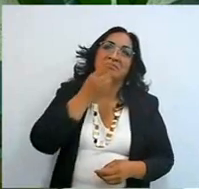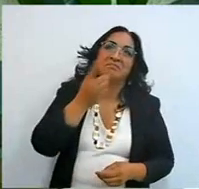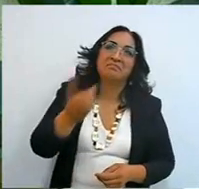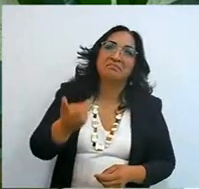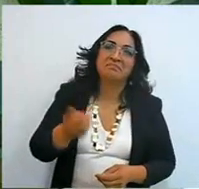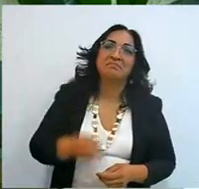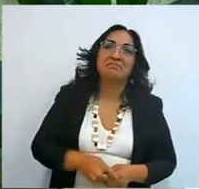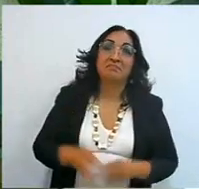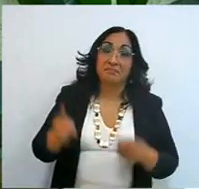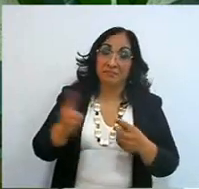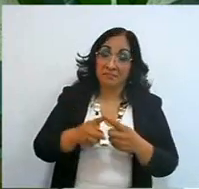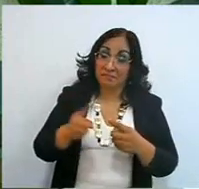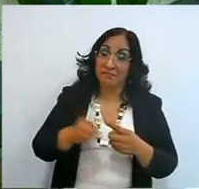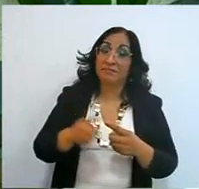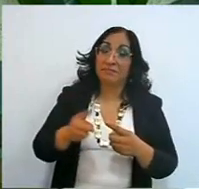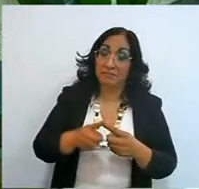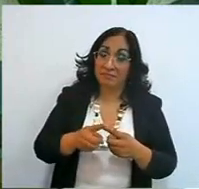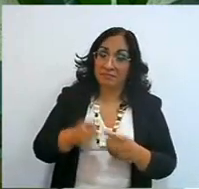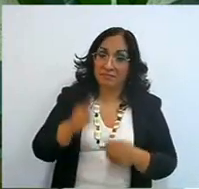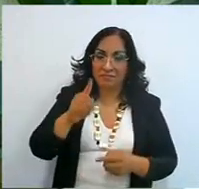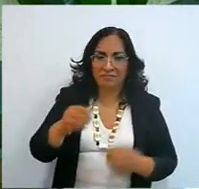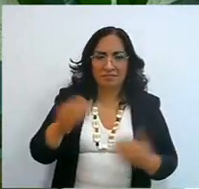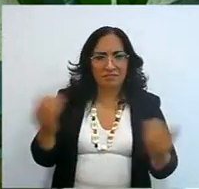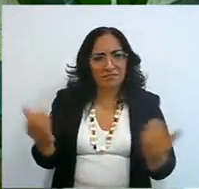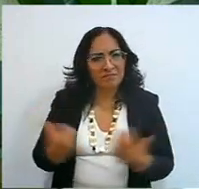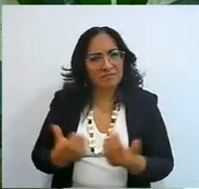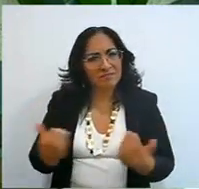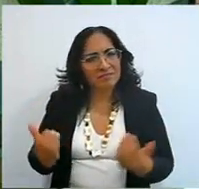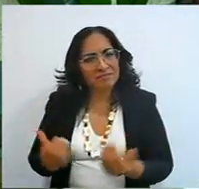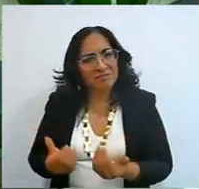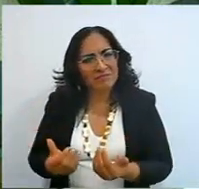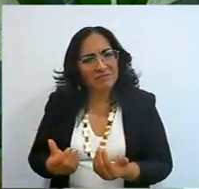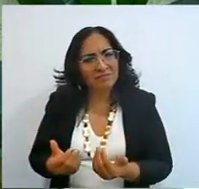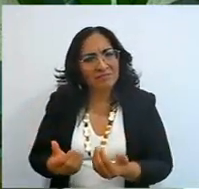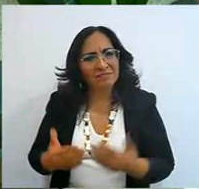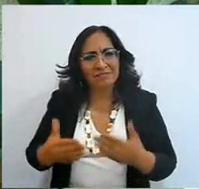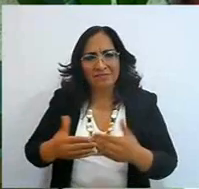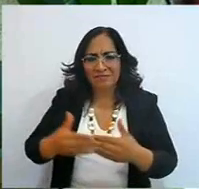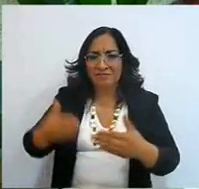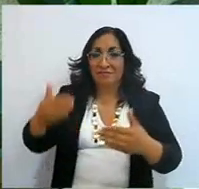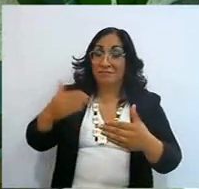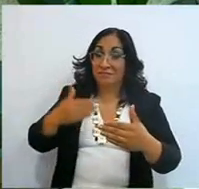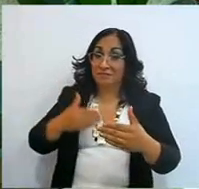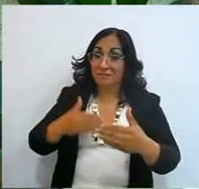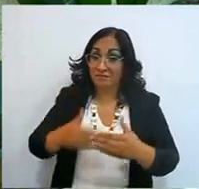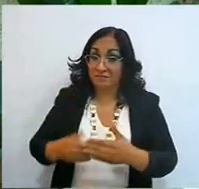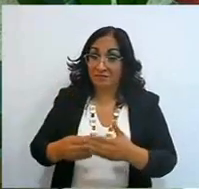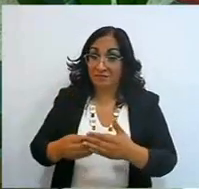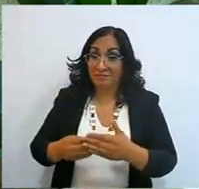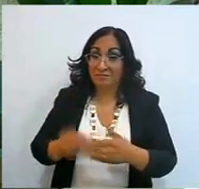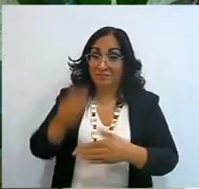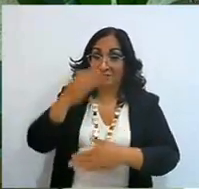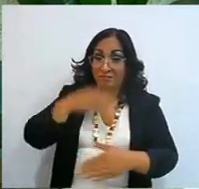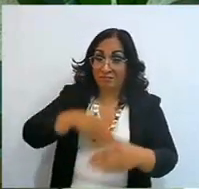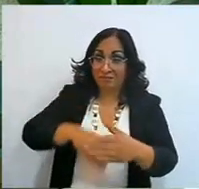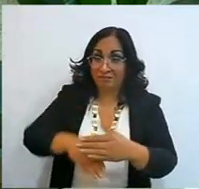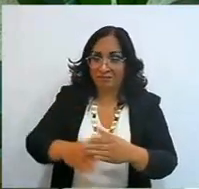first thing, before you can get on the super ship, yacht, cruise ship,